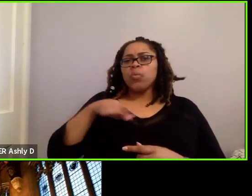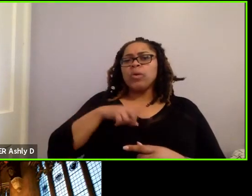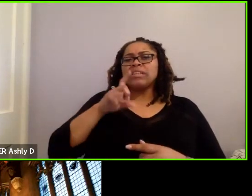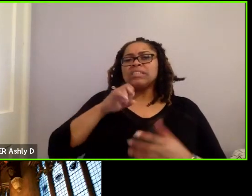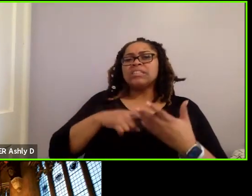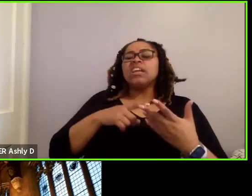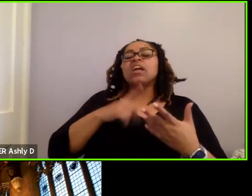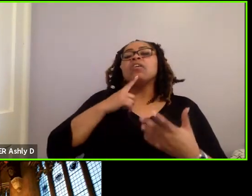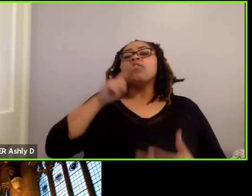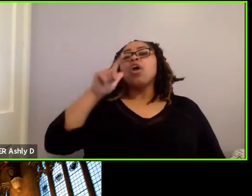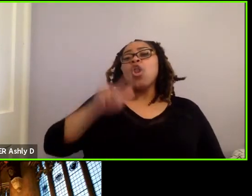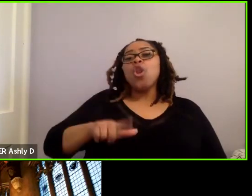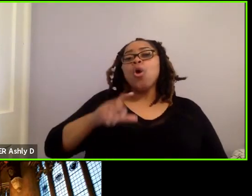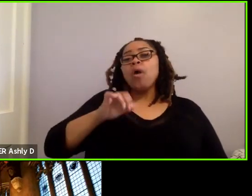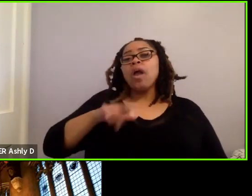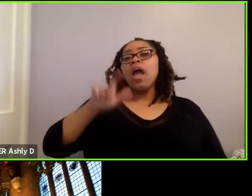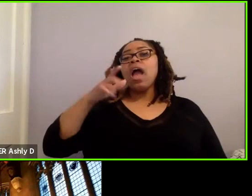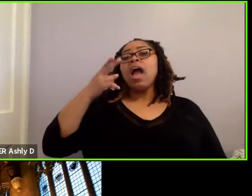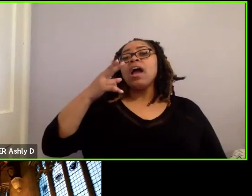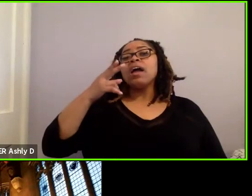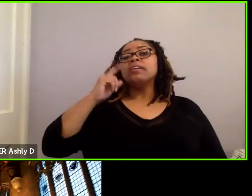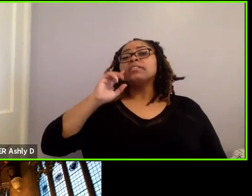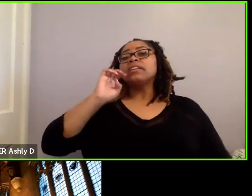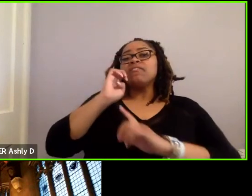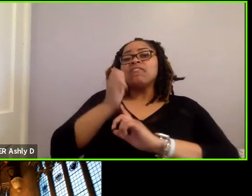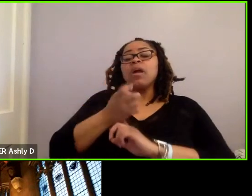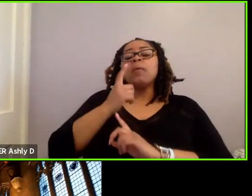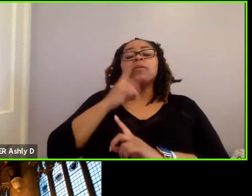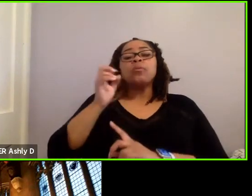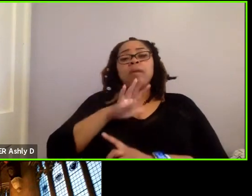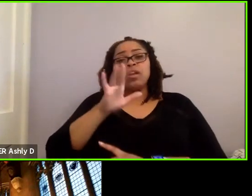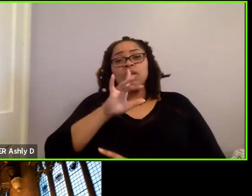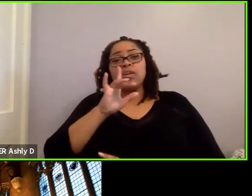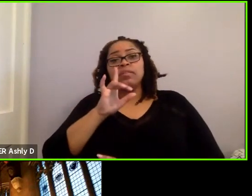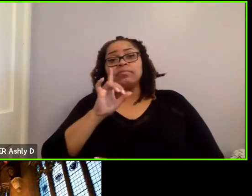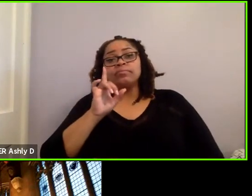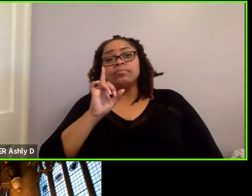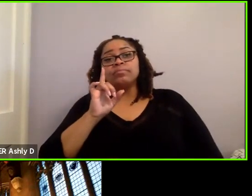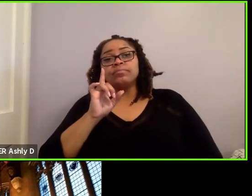low and high G environments, and it gets right back to the question, the points that you